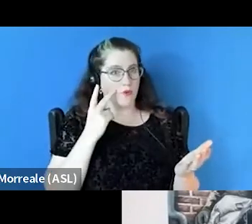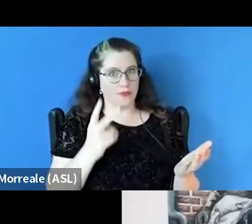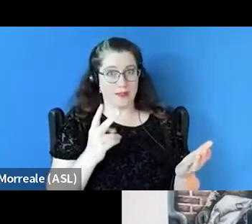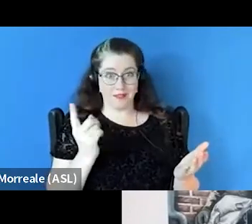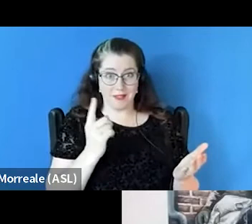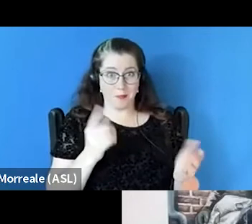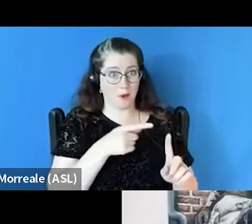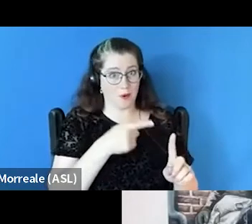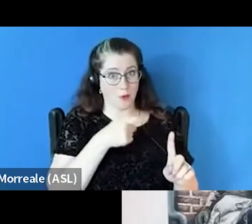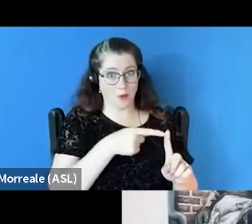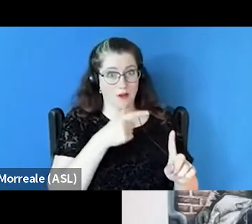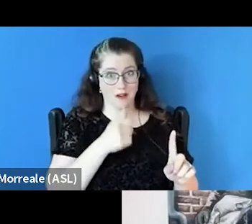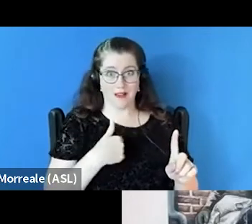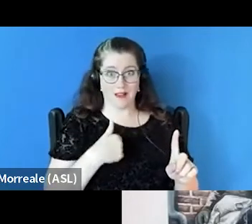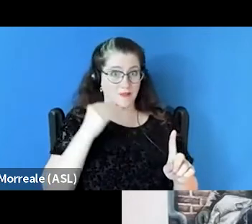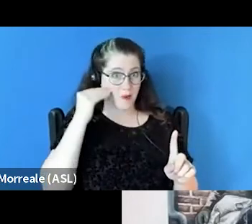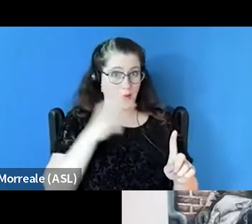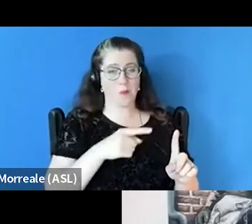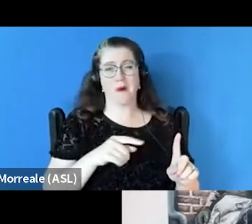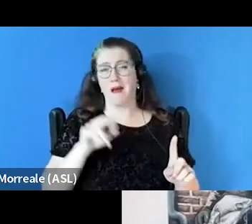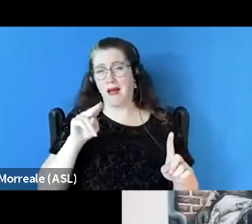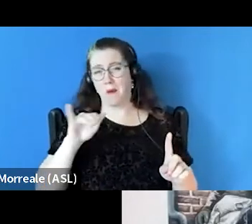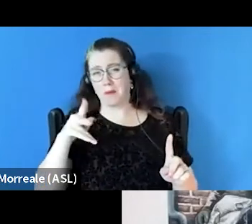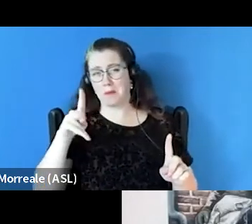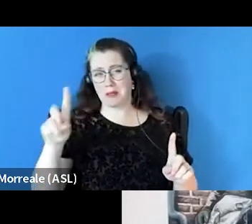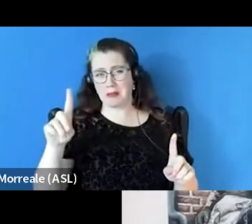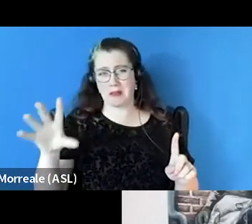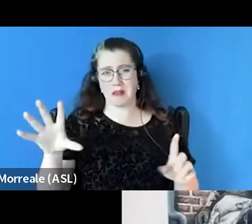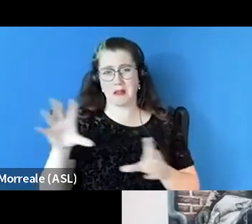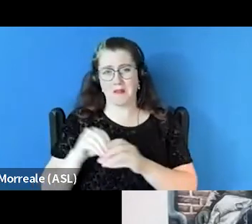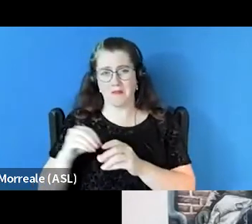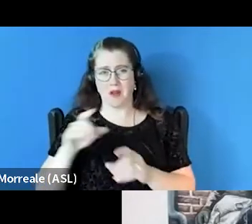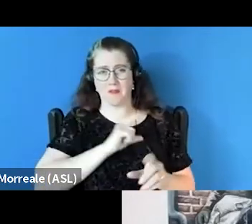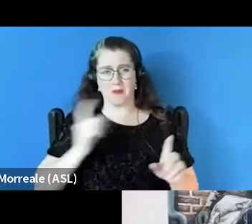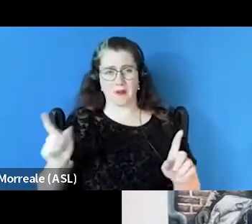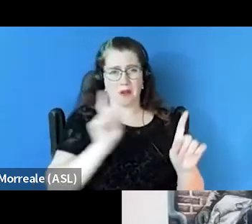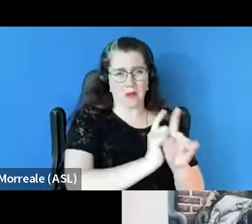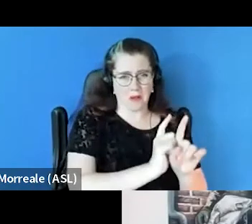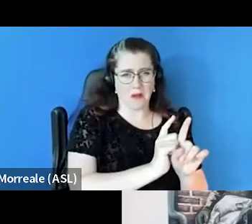and NYPD get involved or the cops are calling and the stigma attached to it,